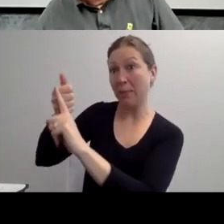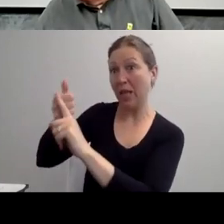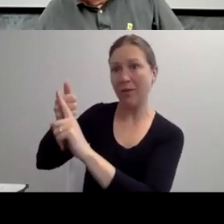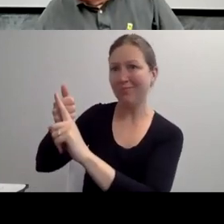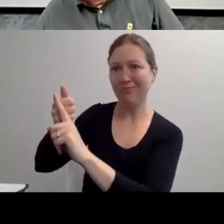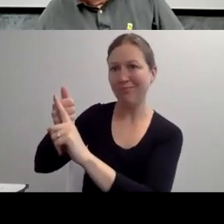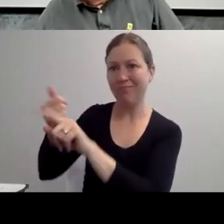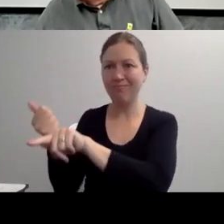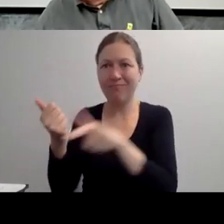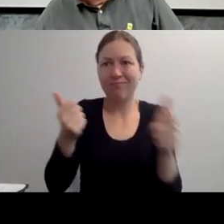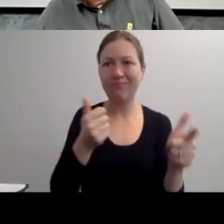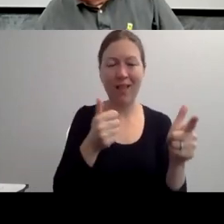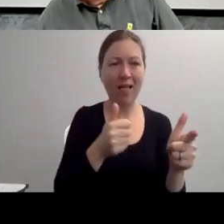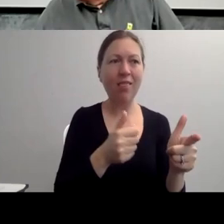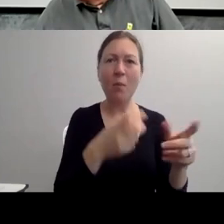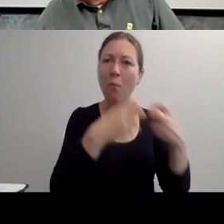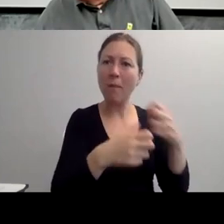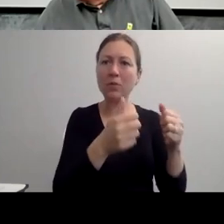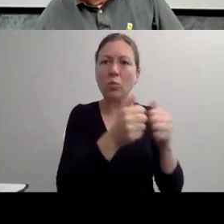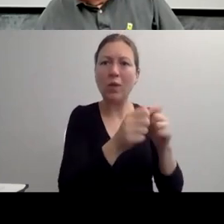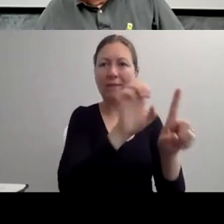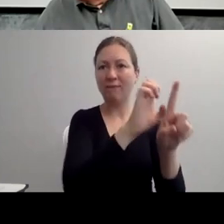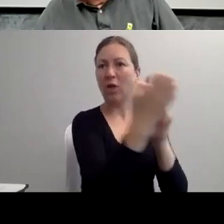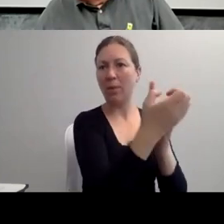ARE CONSUMERS OF ASSISTIVE SERVICES."